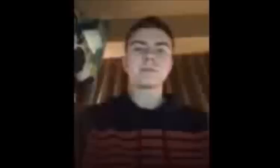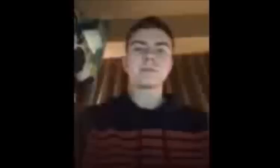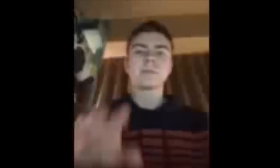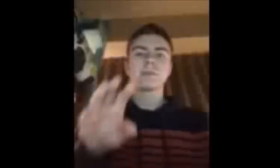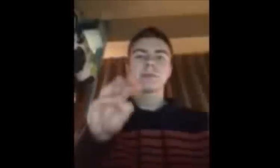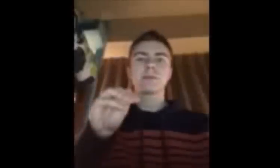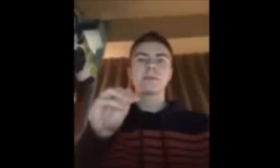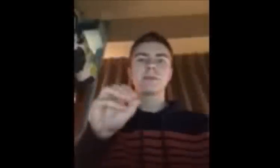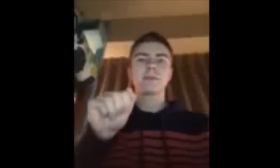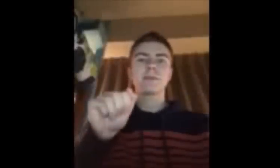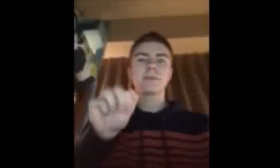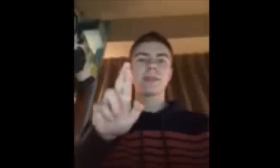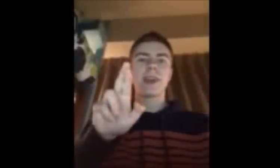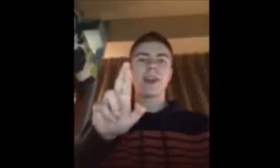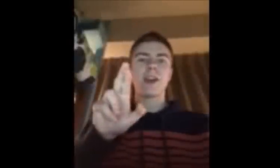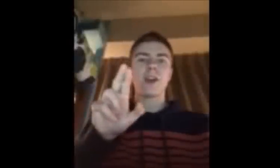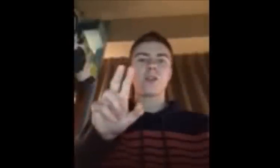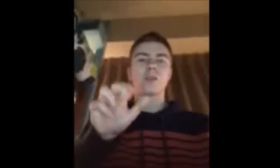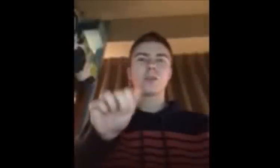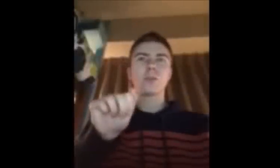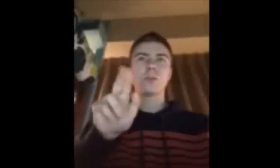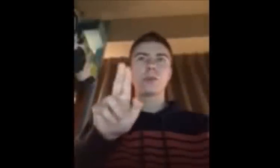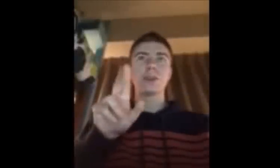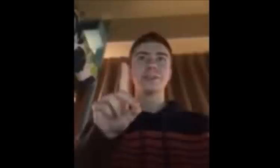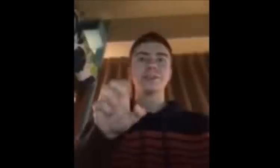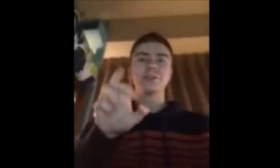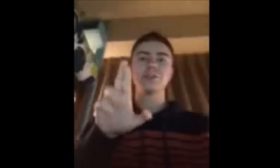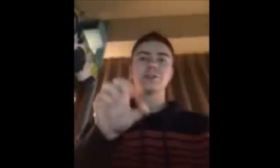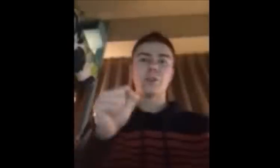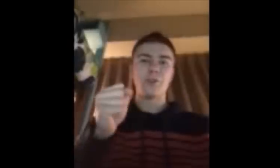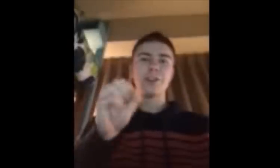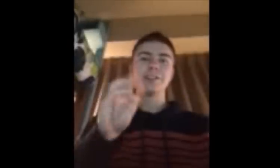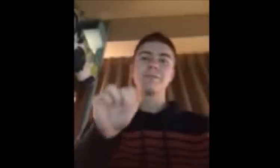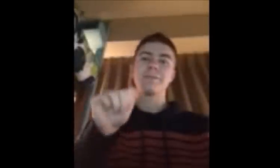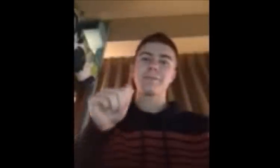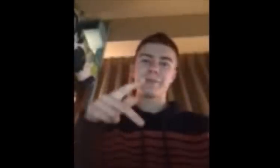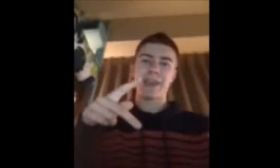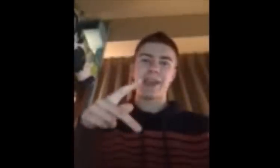Marauders' Map